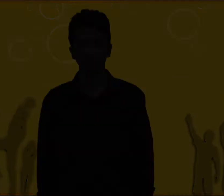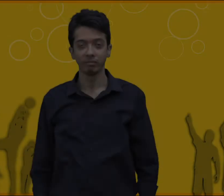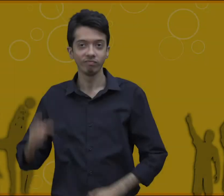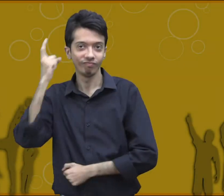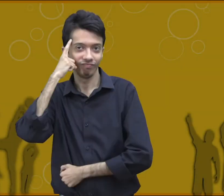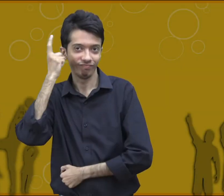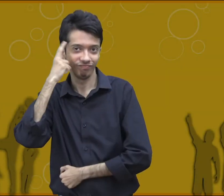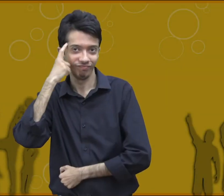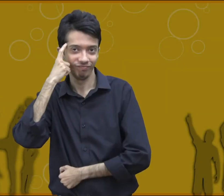intellectual